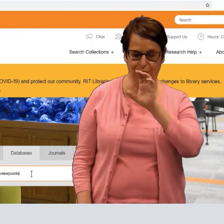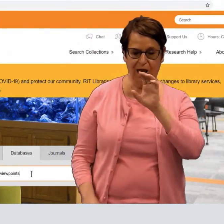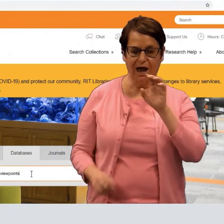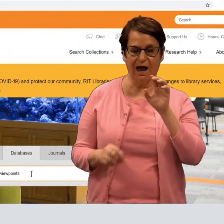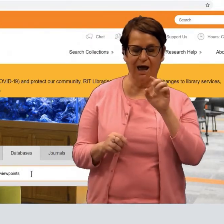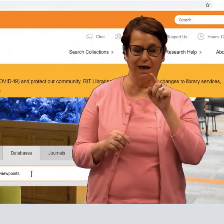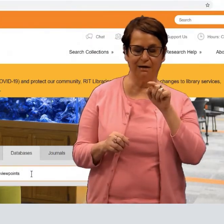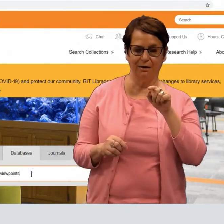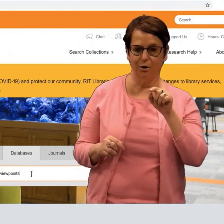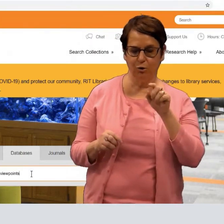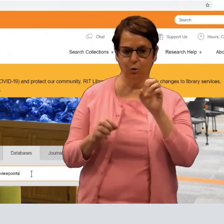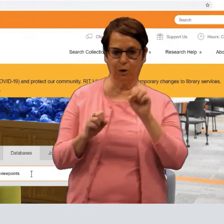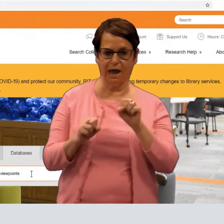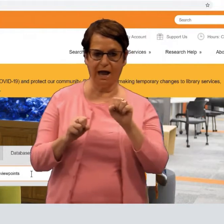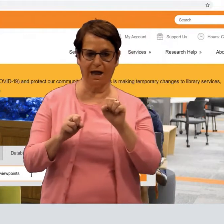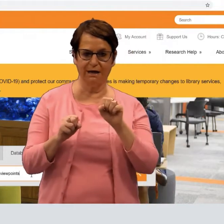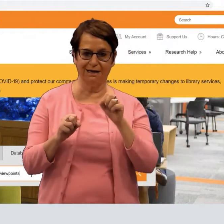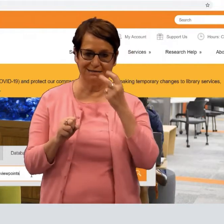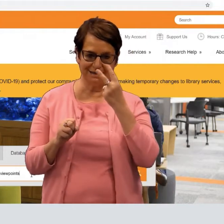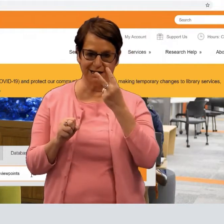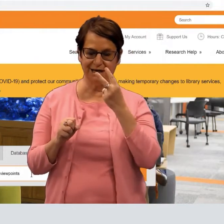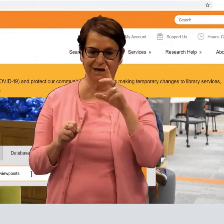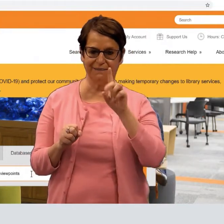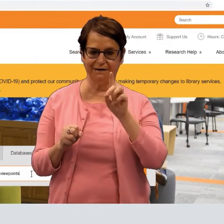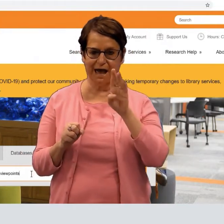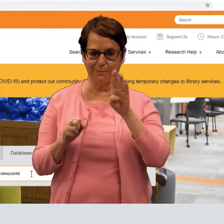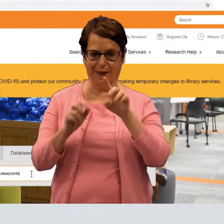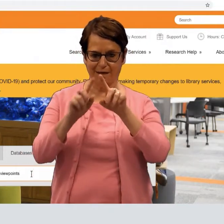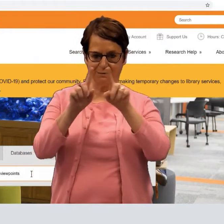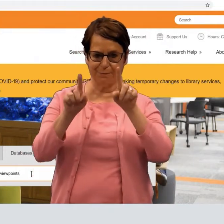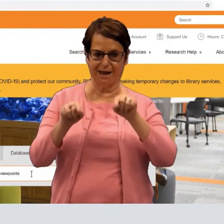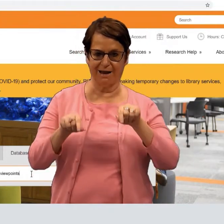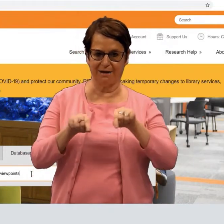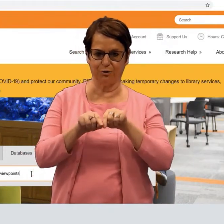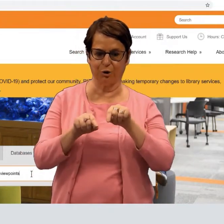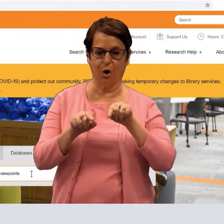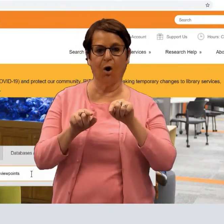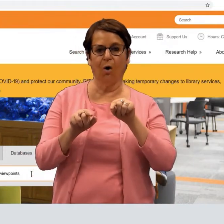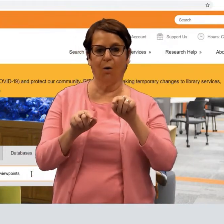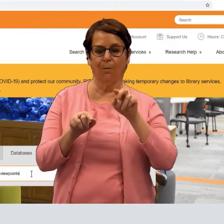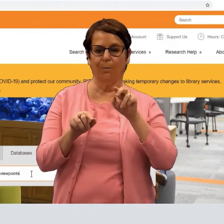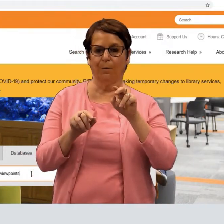Then click on Search, and you'll see the Database page open up.